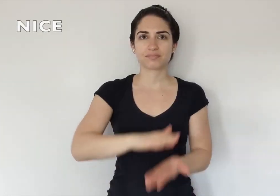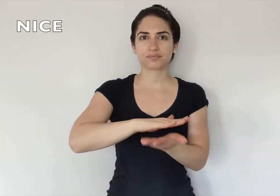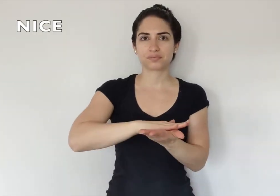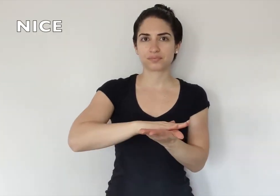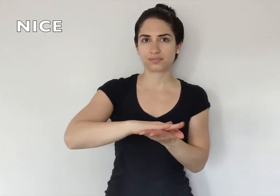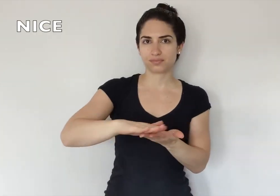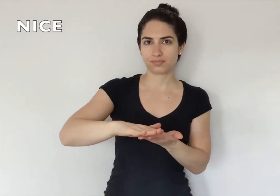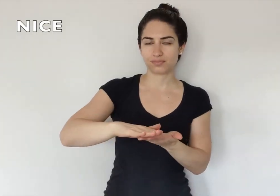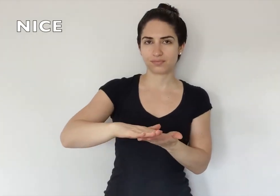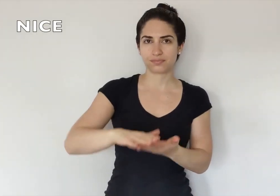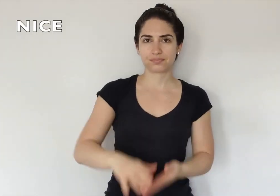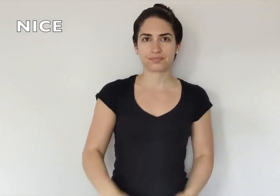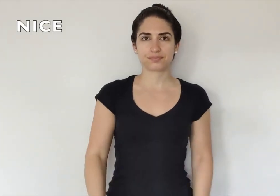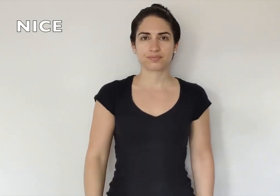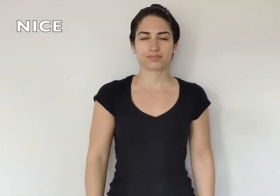NICE